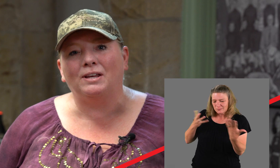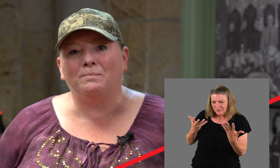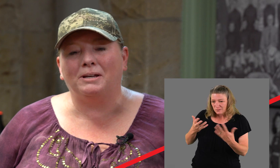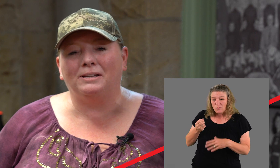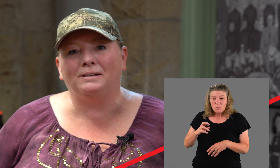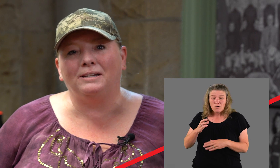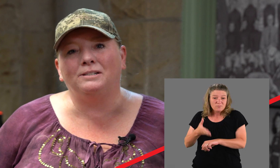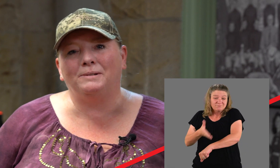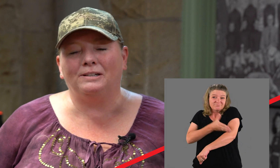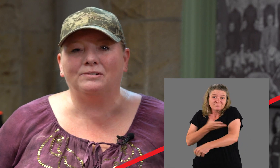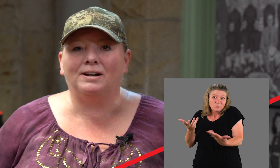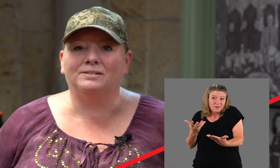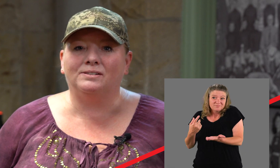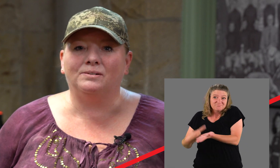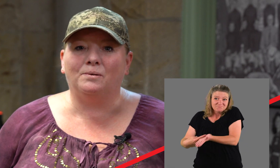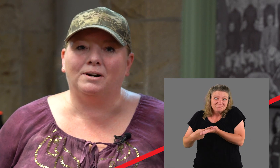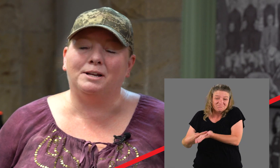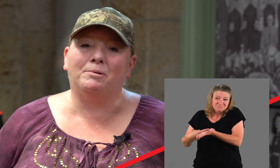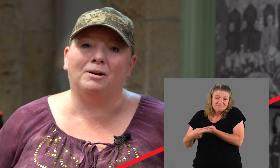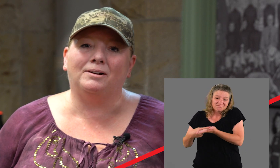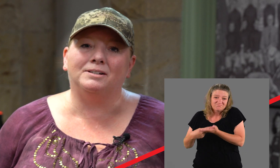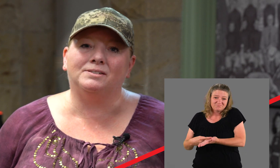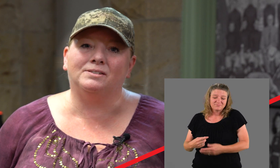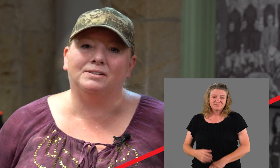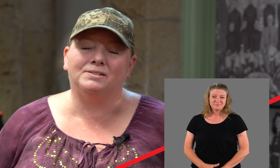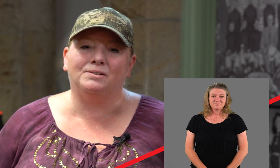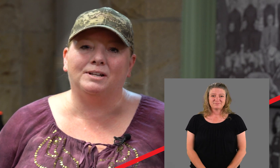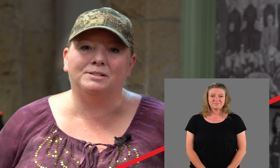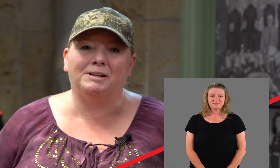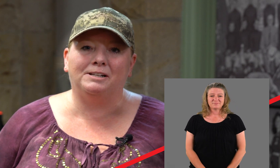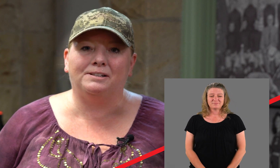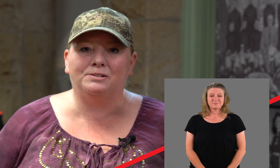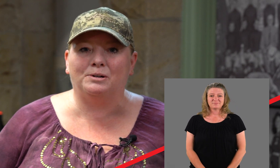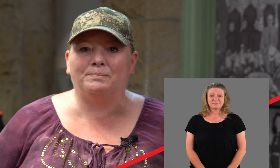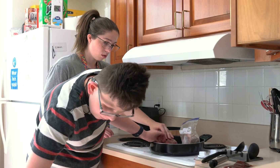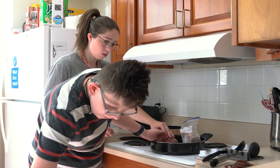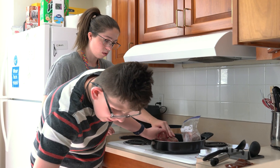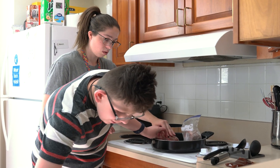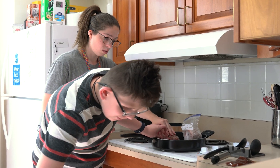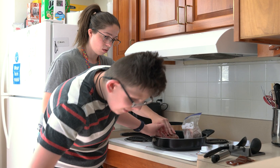that might need to be addressed or any progress the student has made in the dorm.